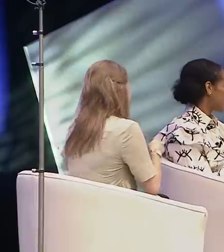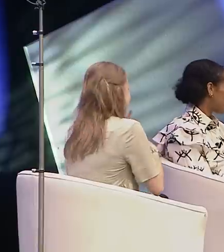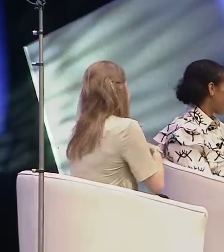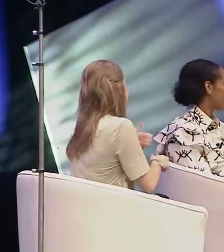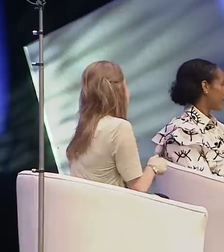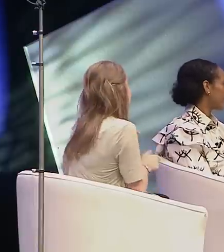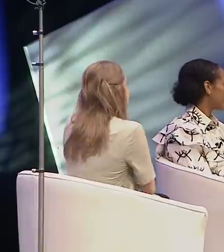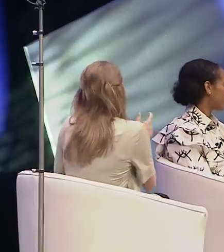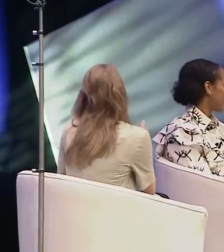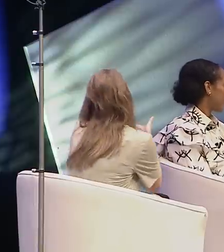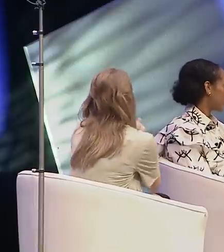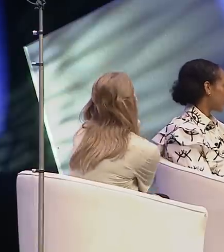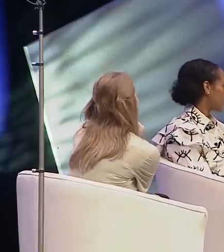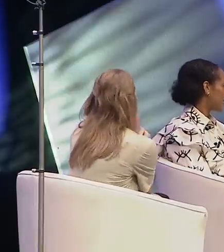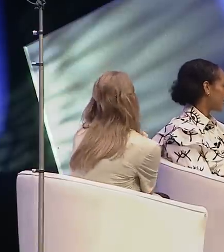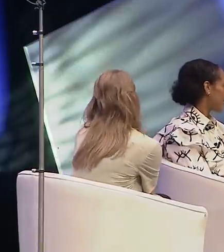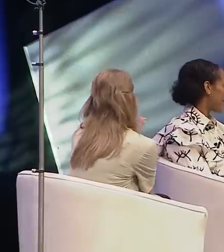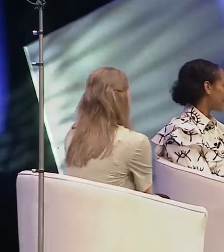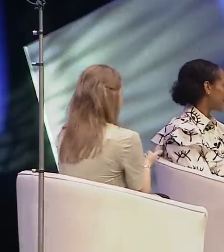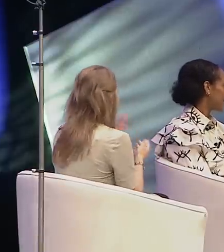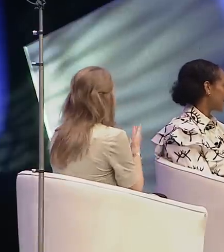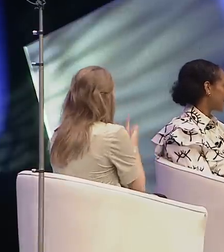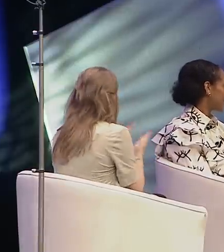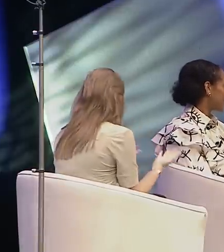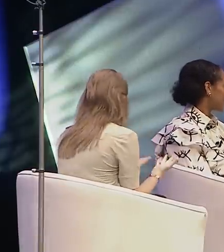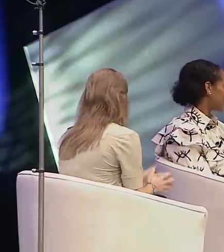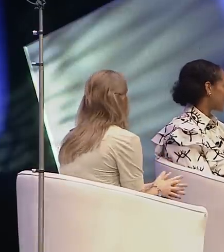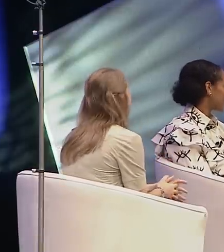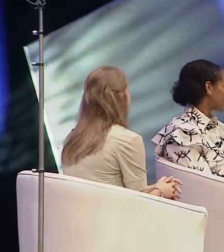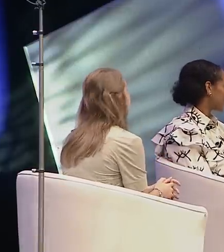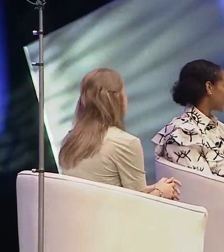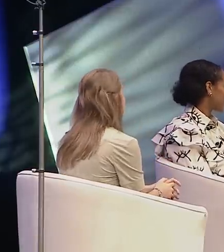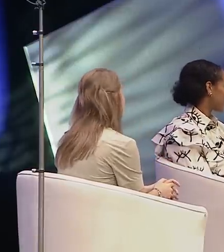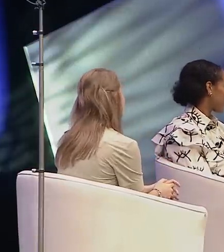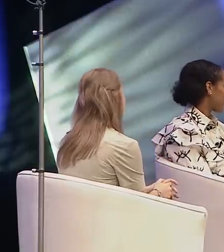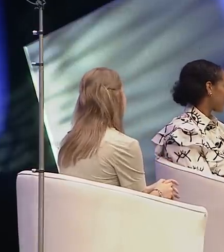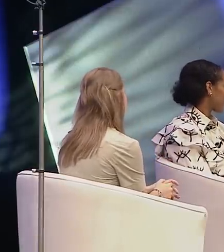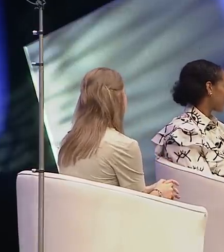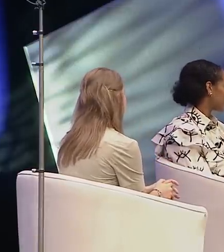be grateful when those opportunities arise